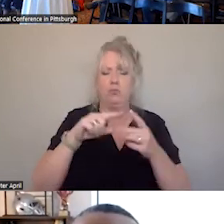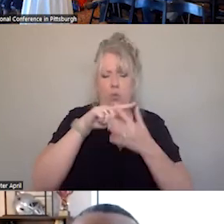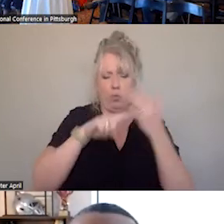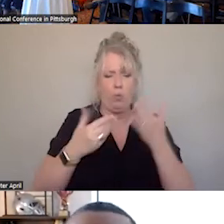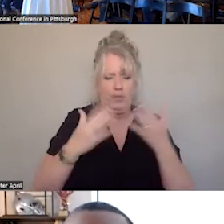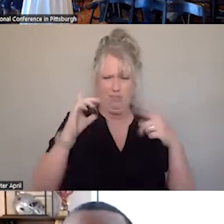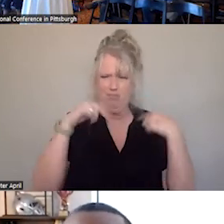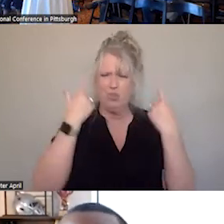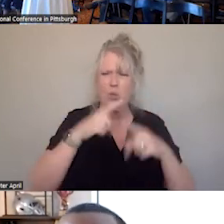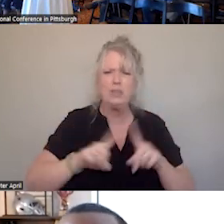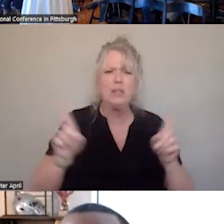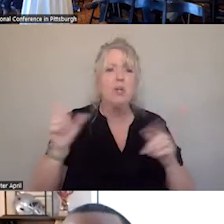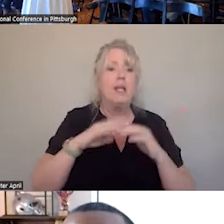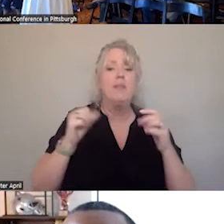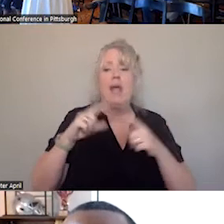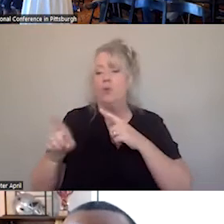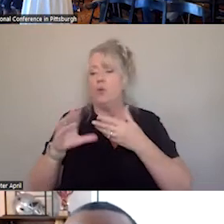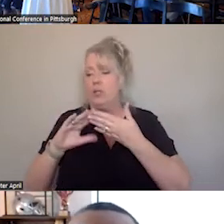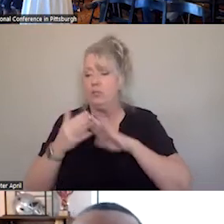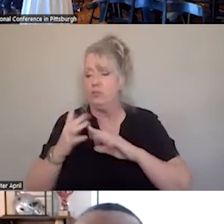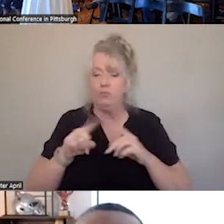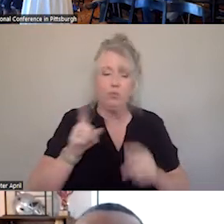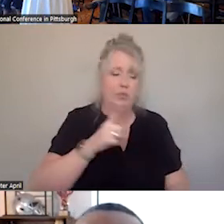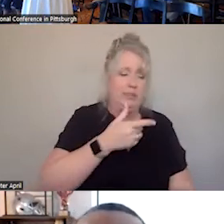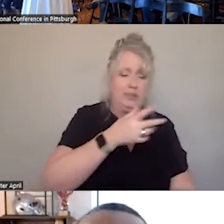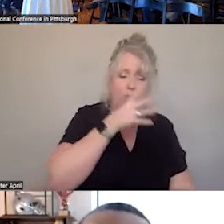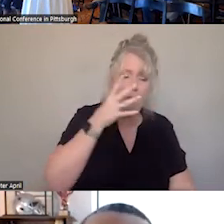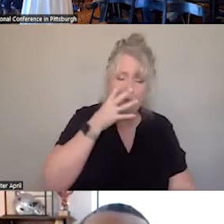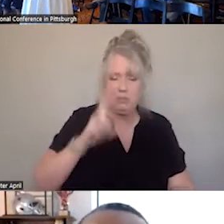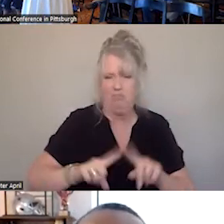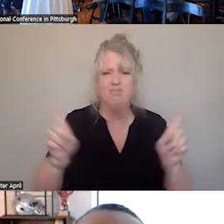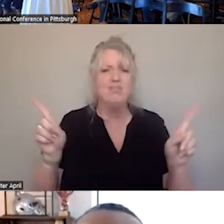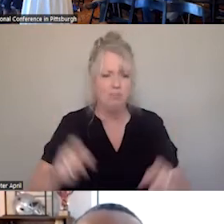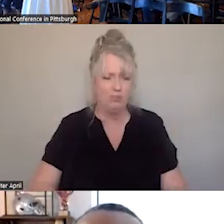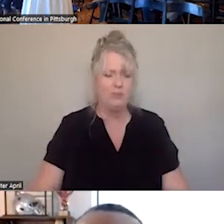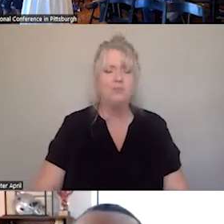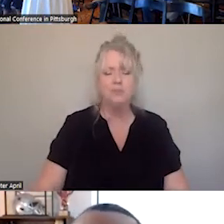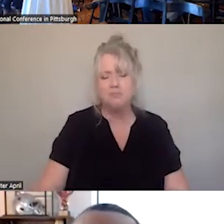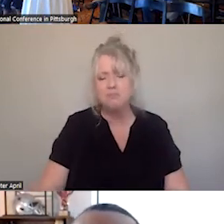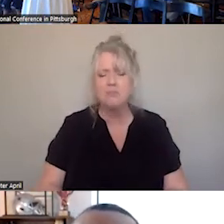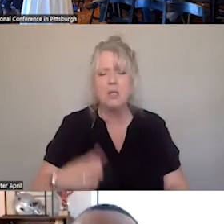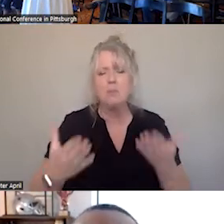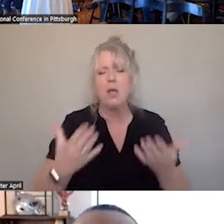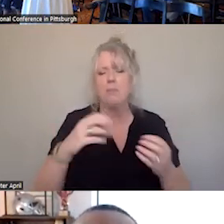IN AN URBAN VERSUS RURAL COMMUNITY. SO AND WE MAY TOUCH ON THAT A LITTLE BIT AS WE TALK